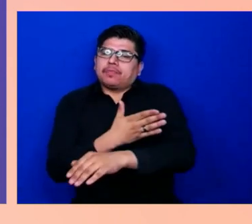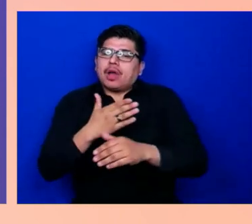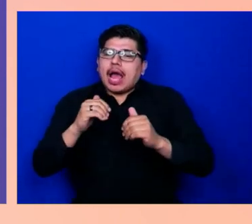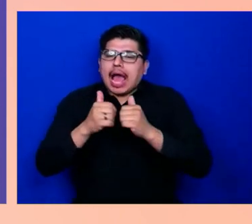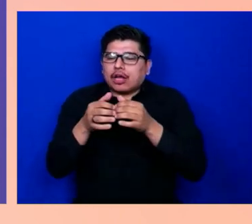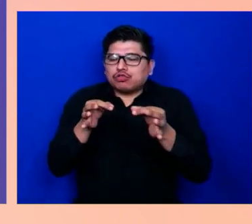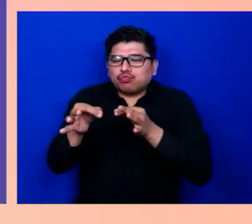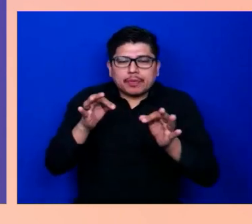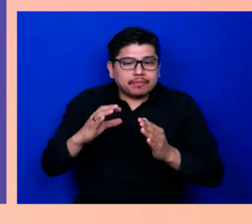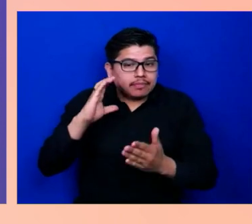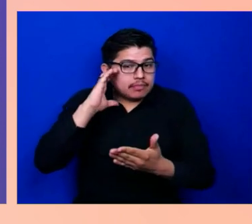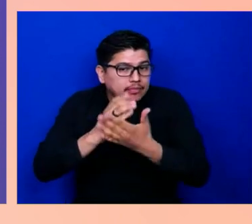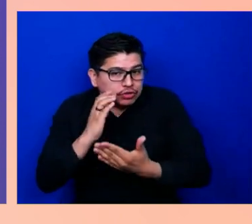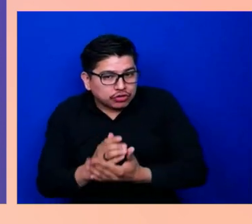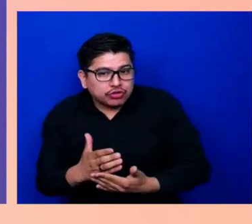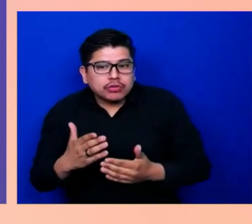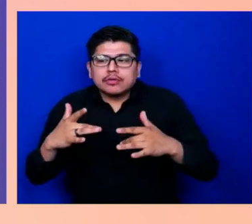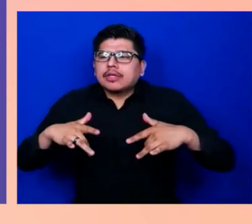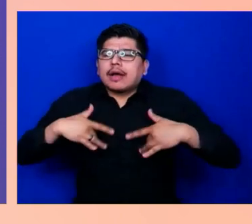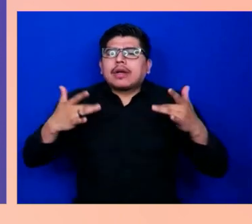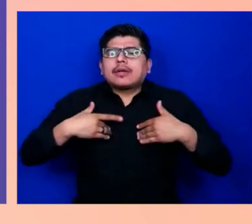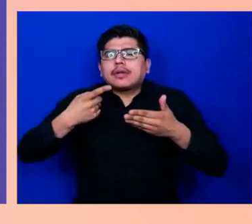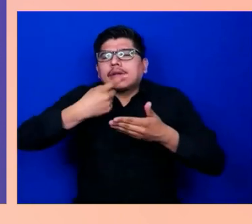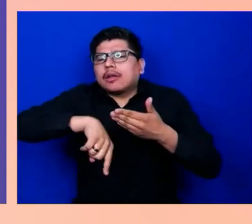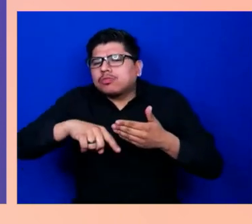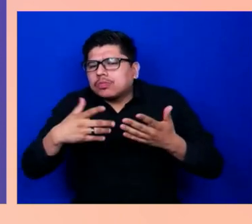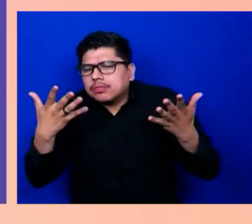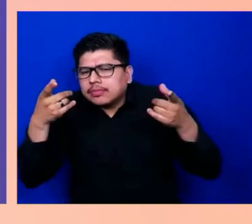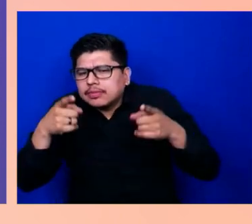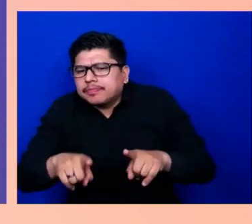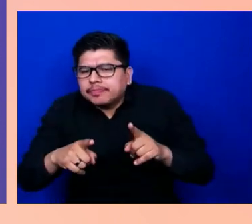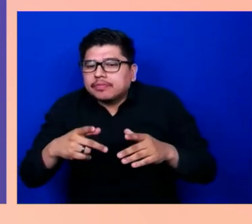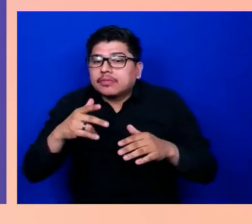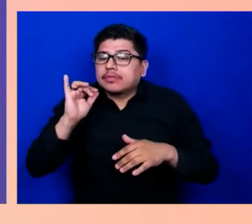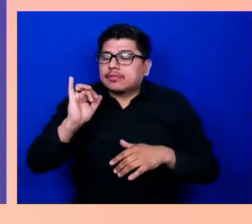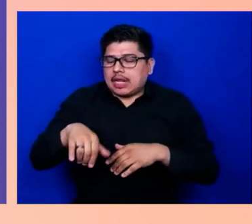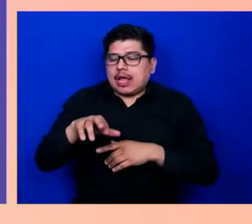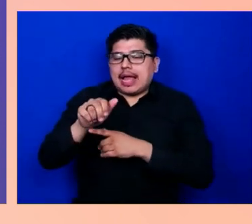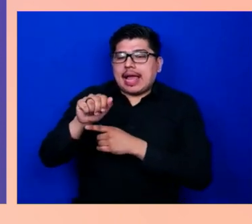we're going to be refreshing the AI across the whole app. Because my goodness, it's